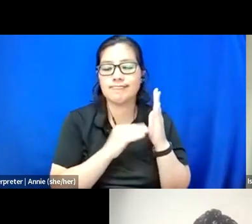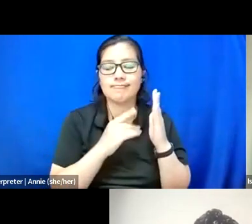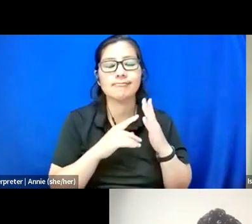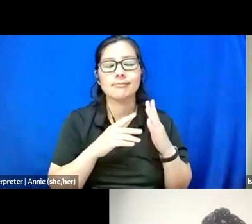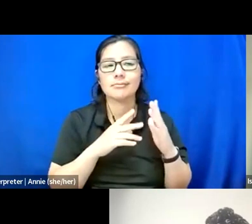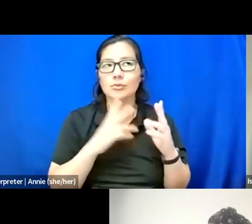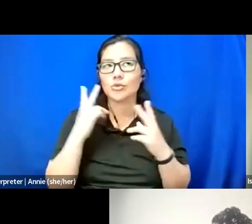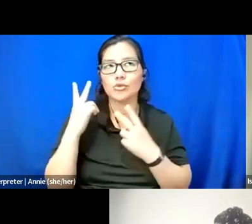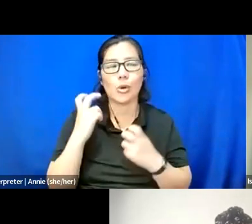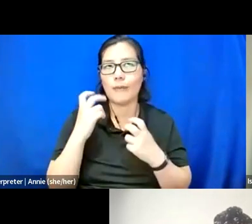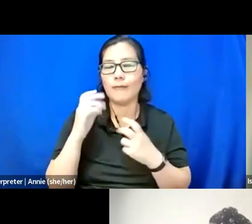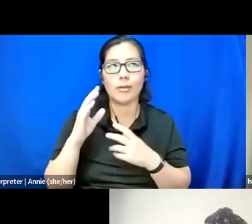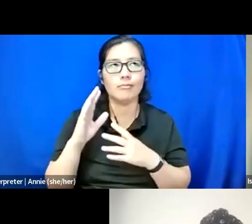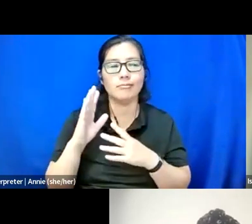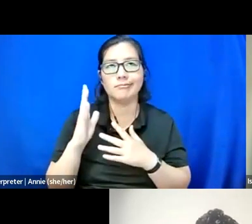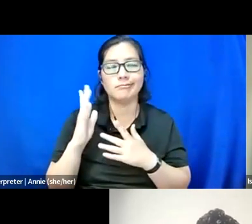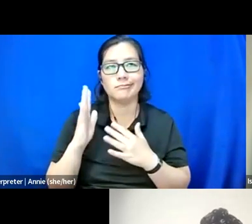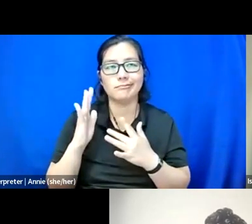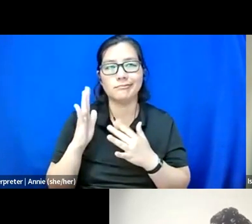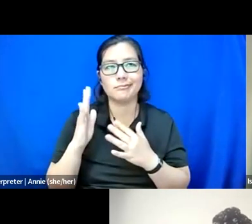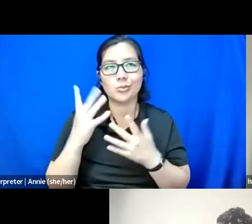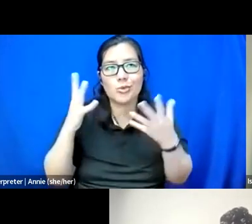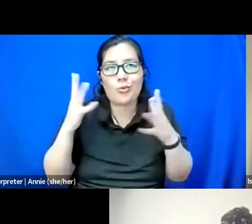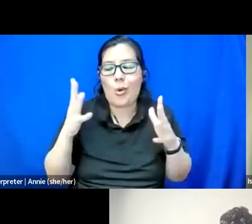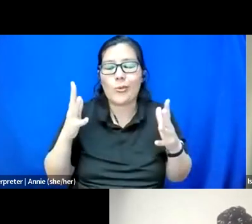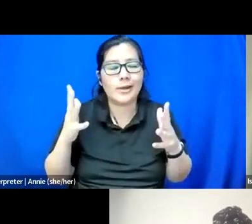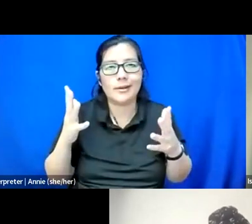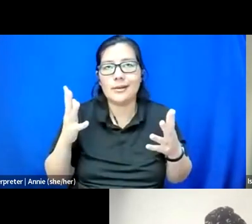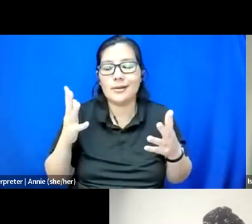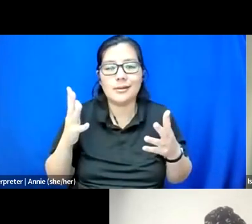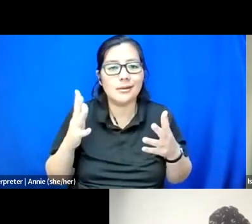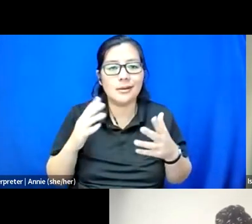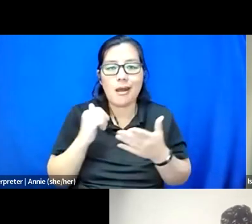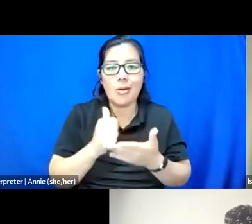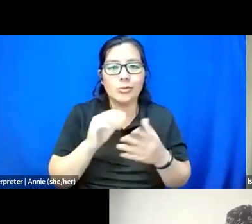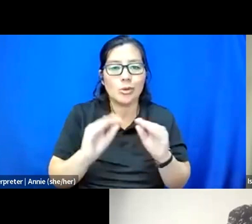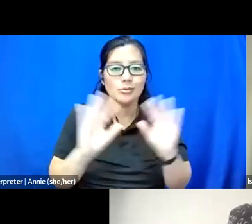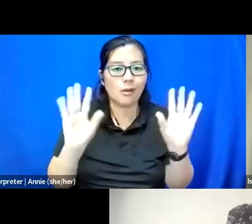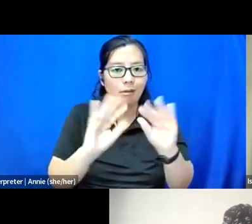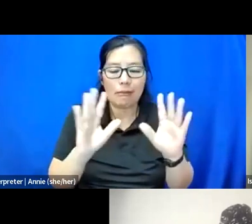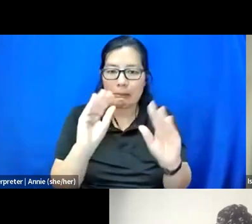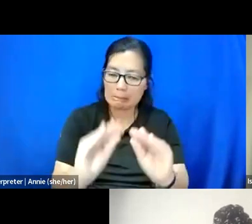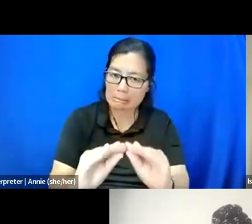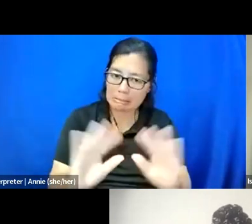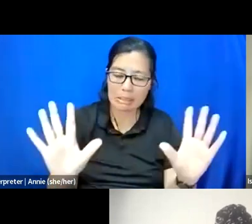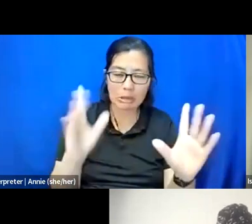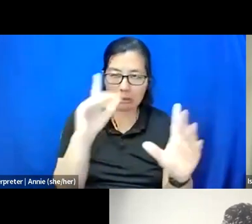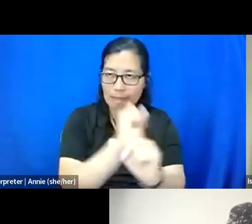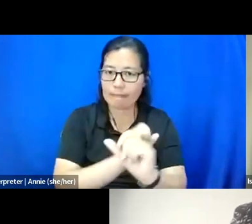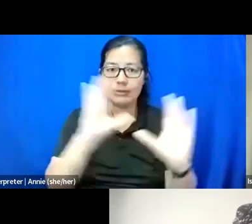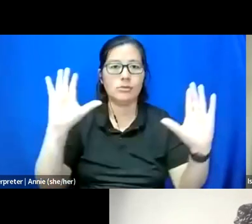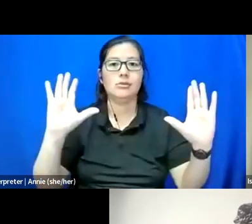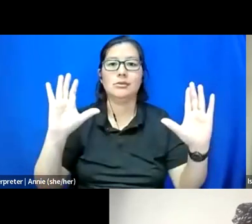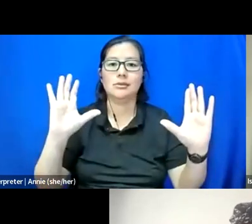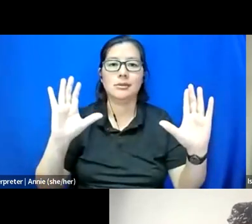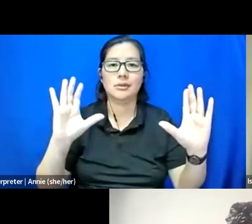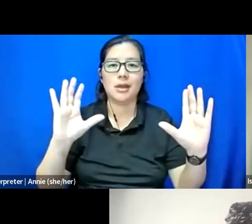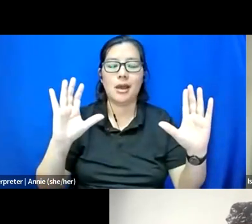Already you all have helped articulate such a clear vision of what scholar activism can be